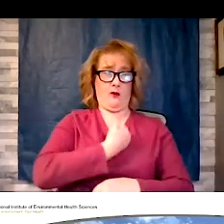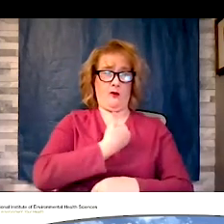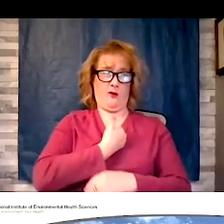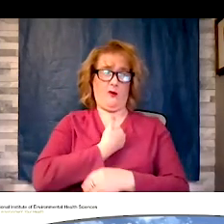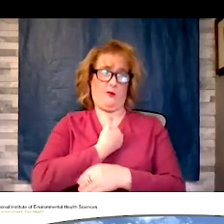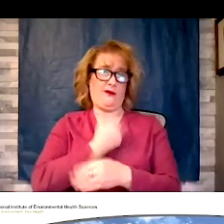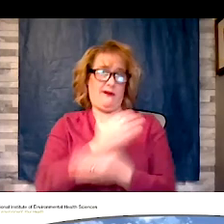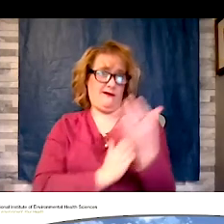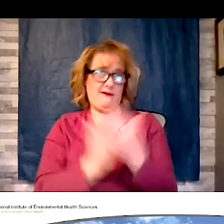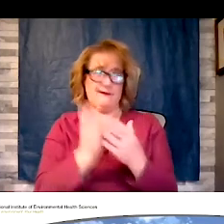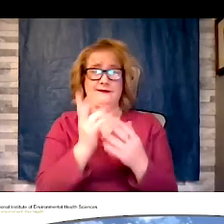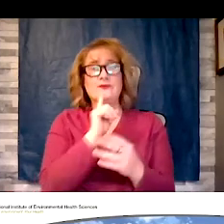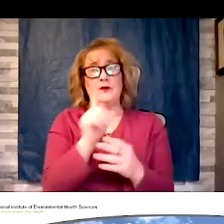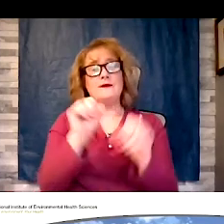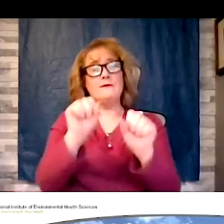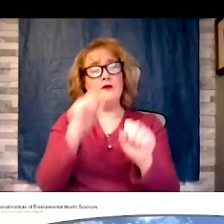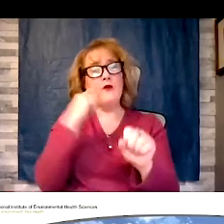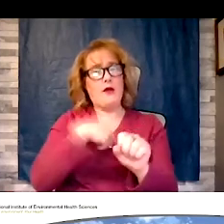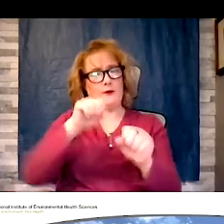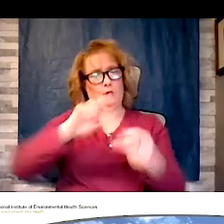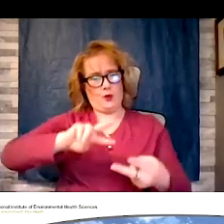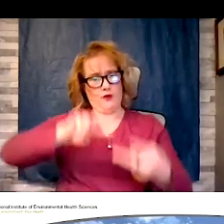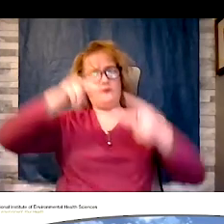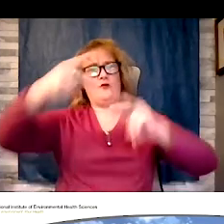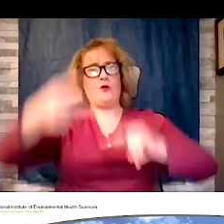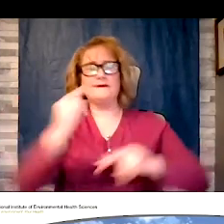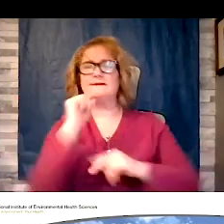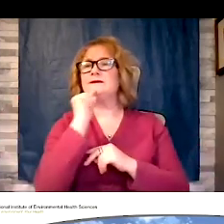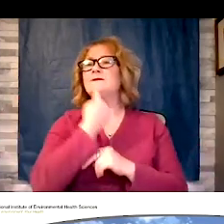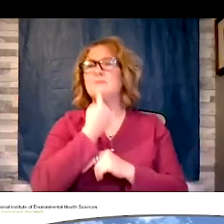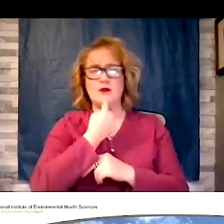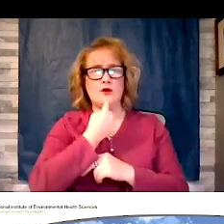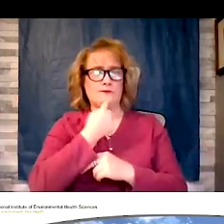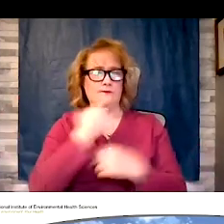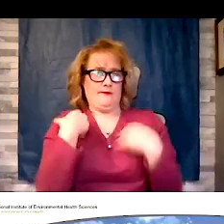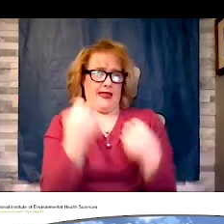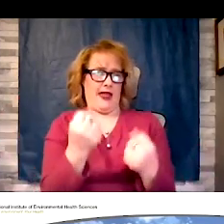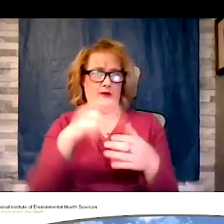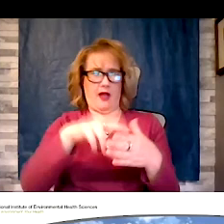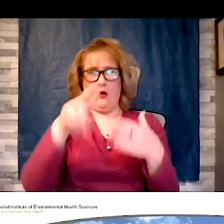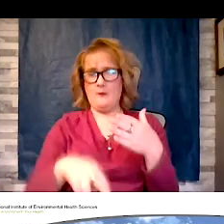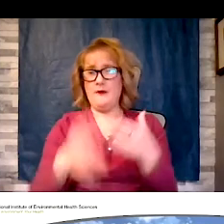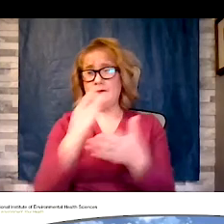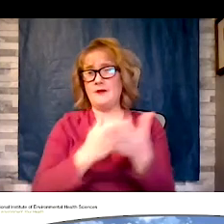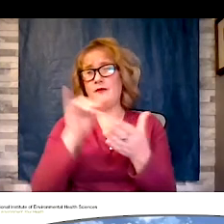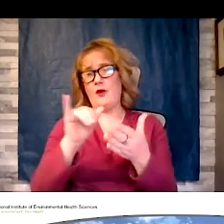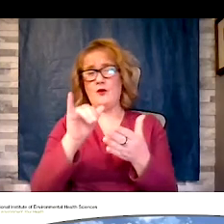reverse the severe health outcomes of some chronic diseases. I am also excited as